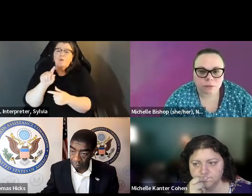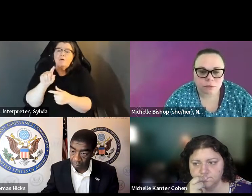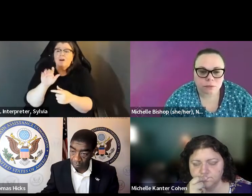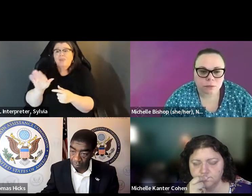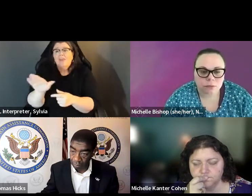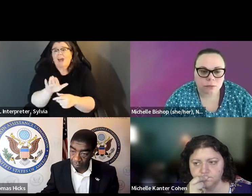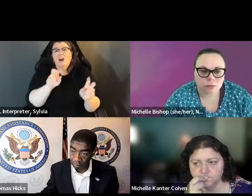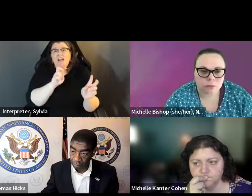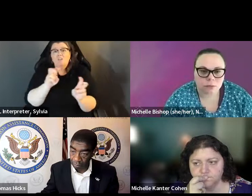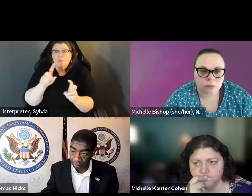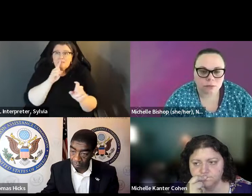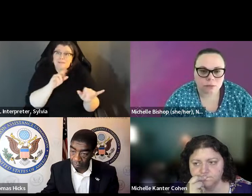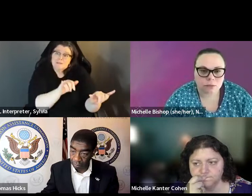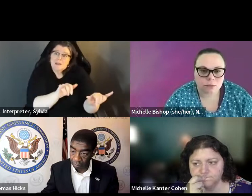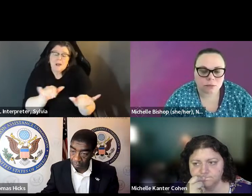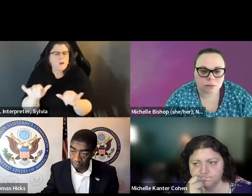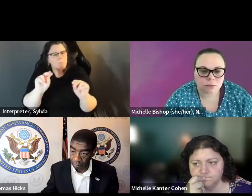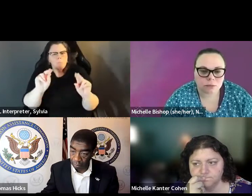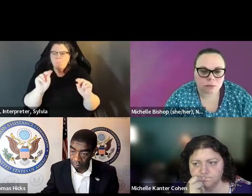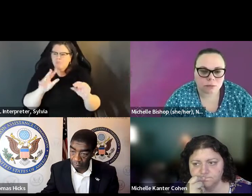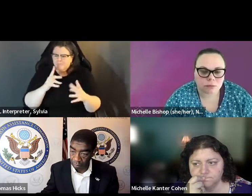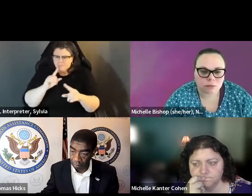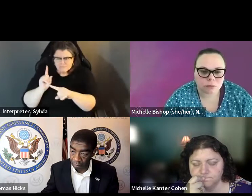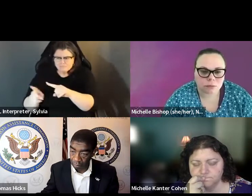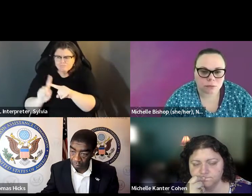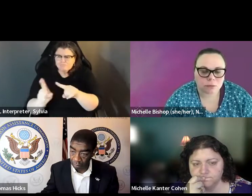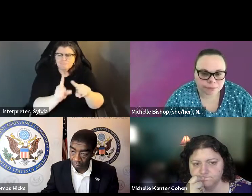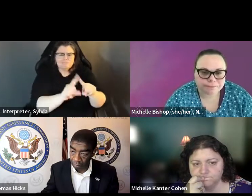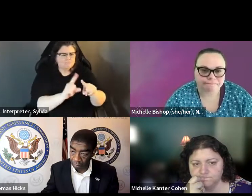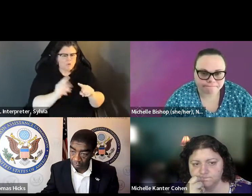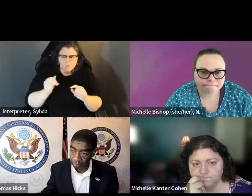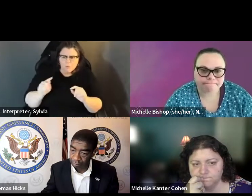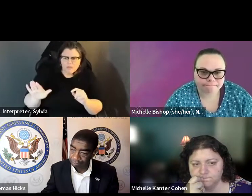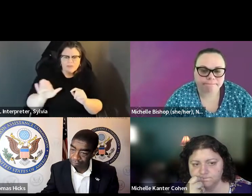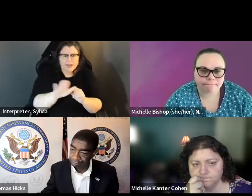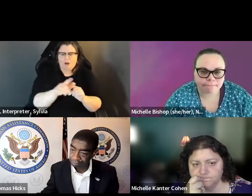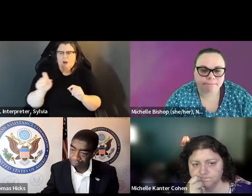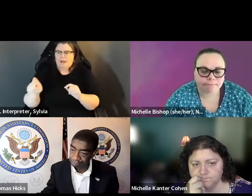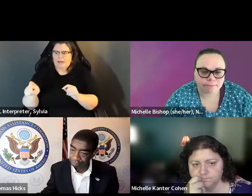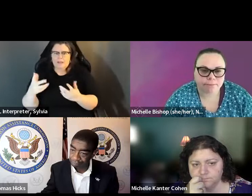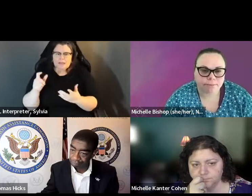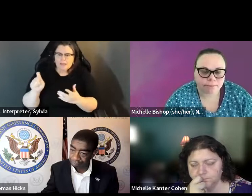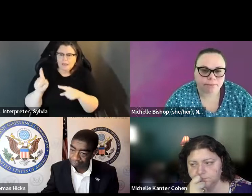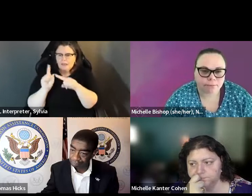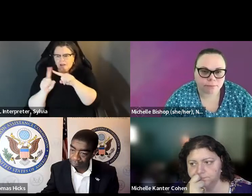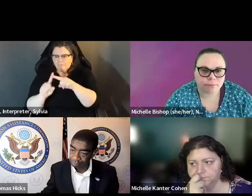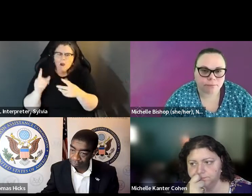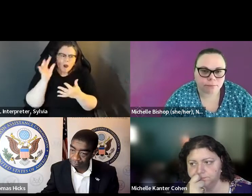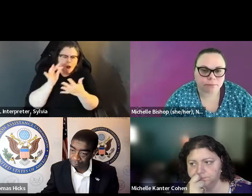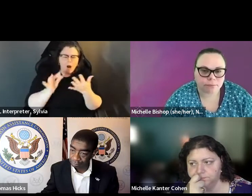the same disability. I think stories are really important. You know, and that's -- everybody needs right now is hearing those personal stories to really